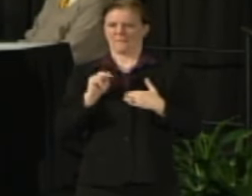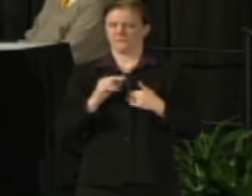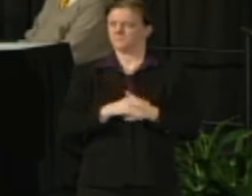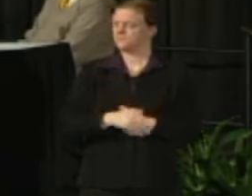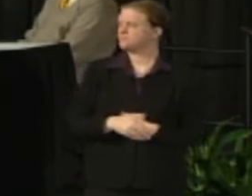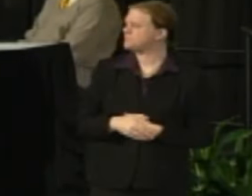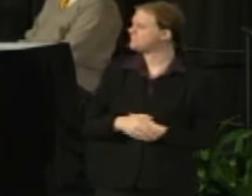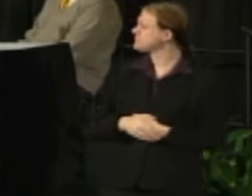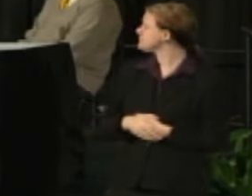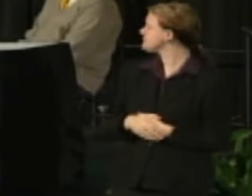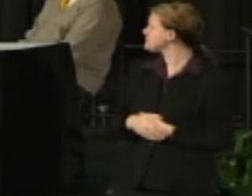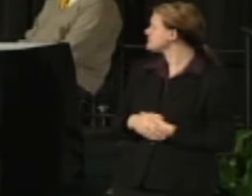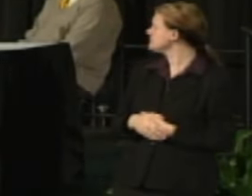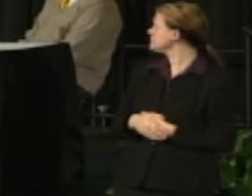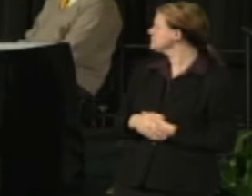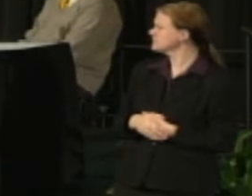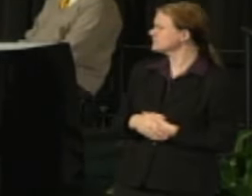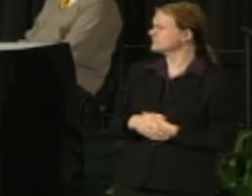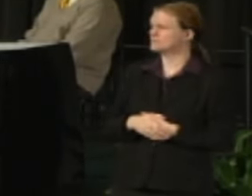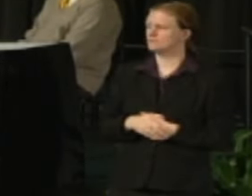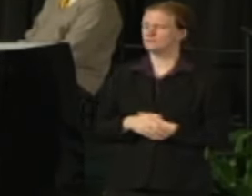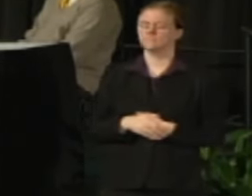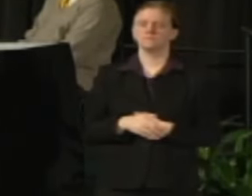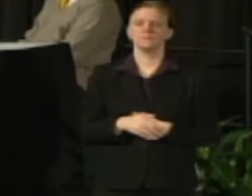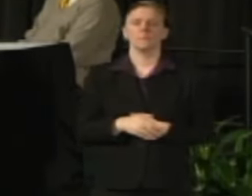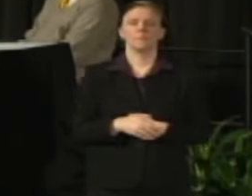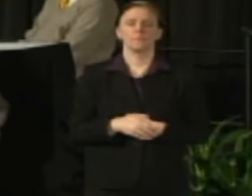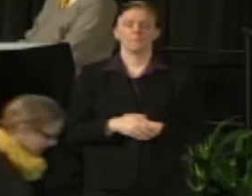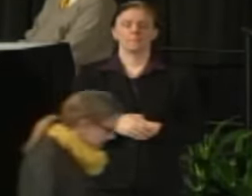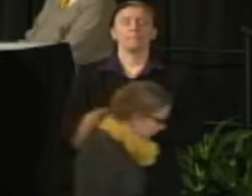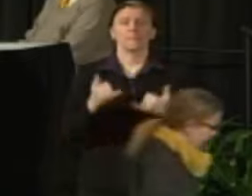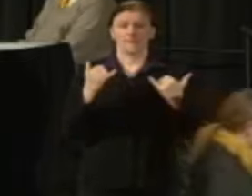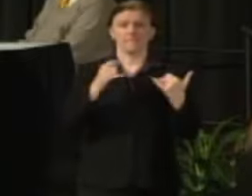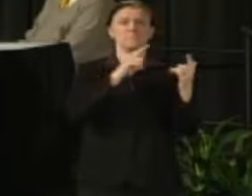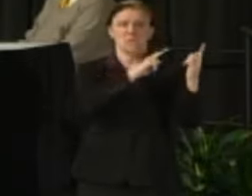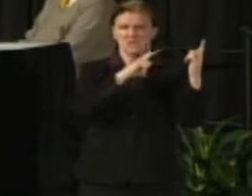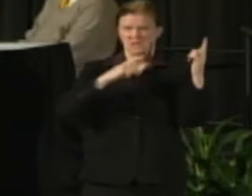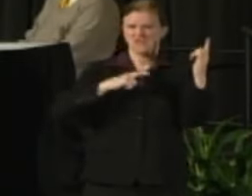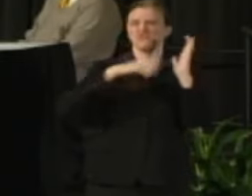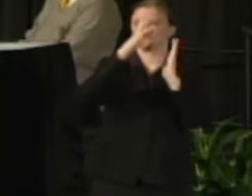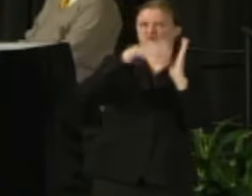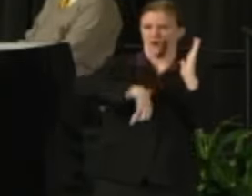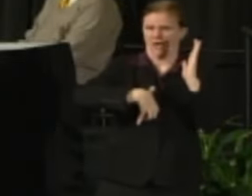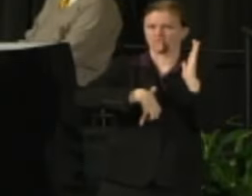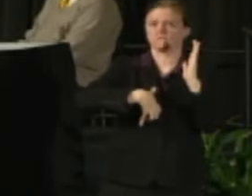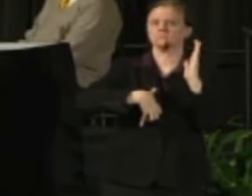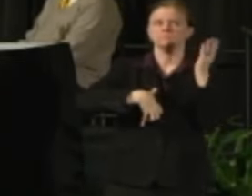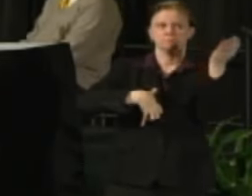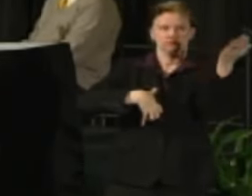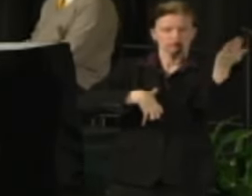Well we do have at this point the legislative drafters have released a copy